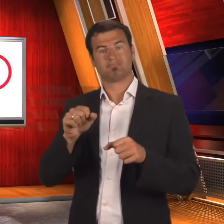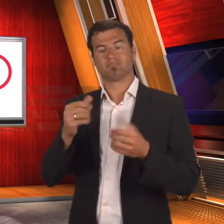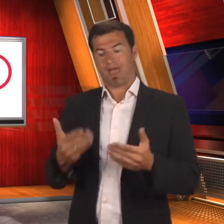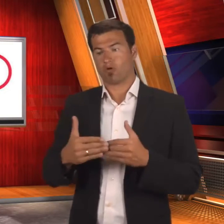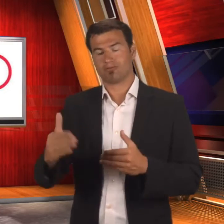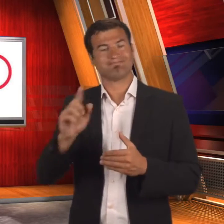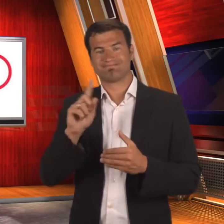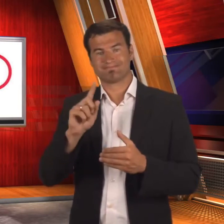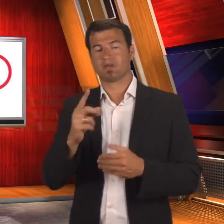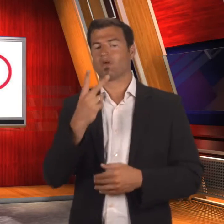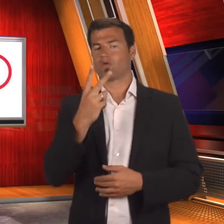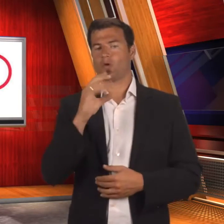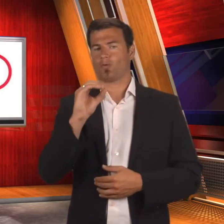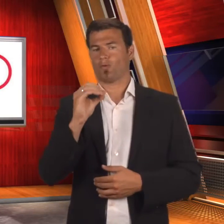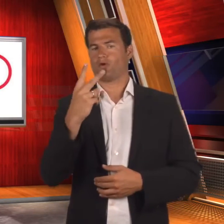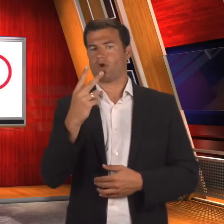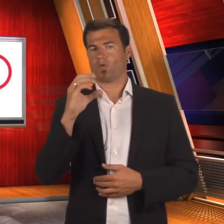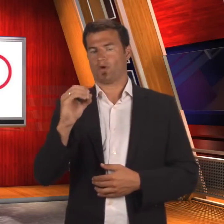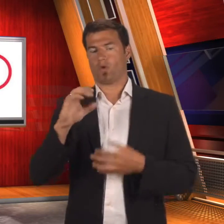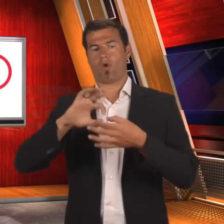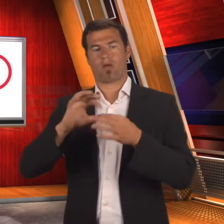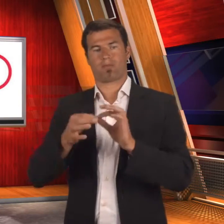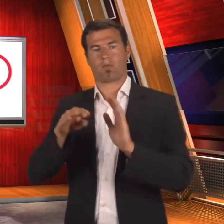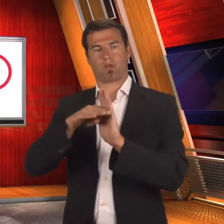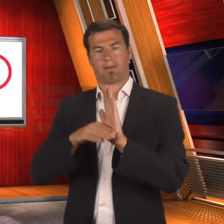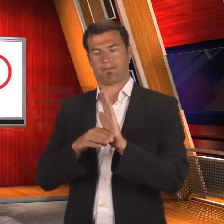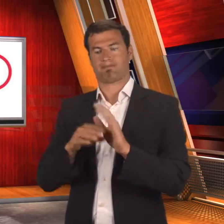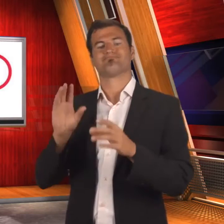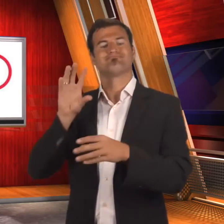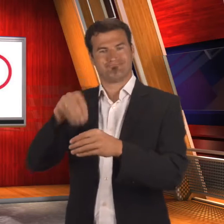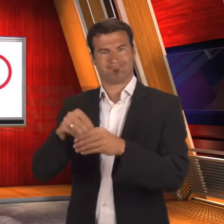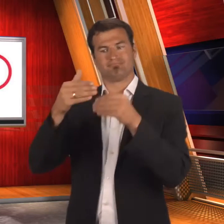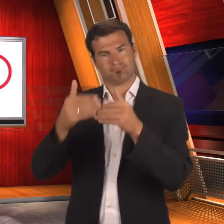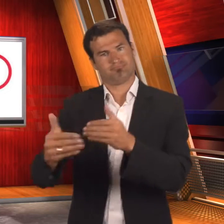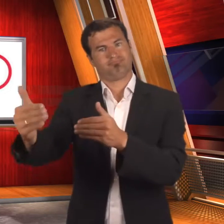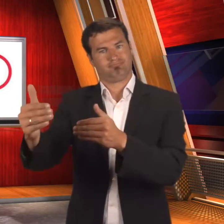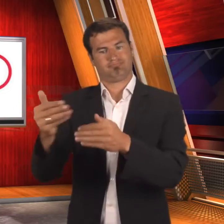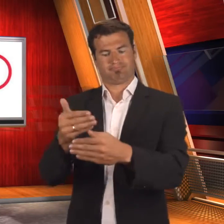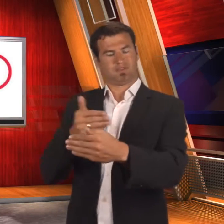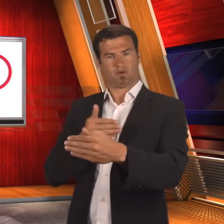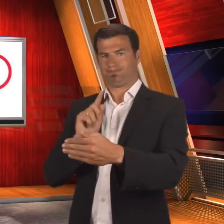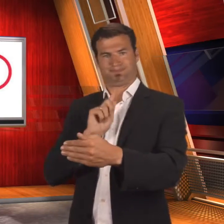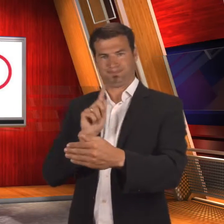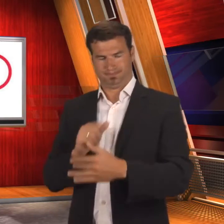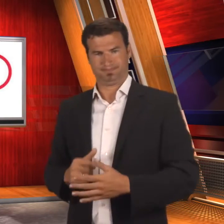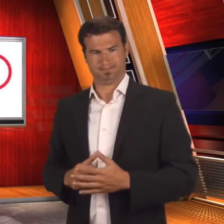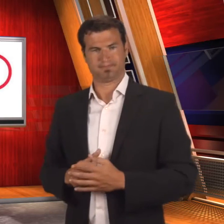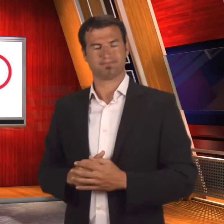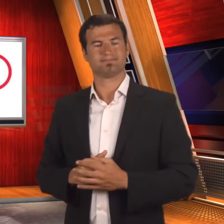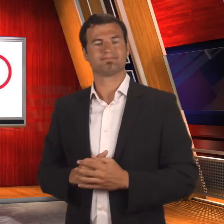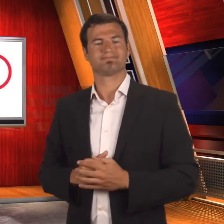adding a new sport for the 2020 Olympic